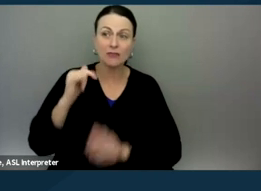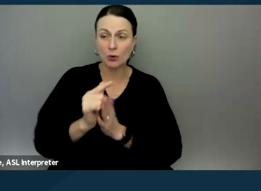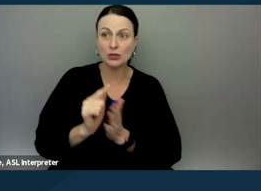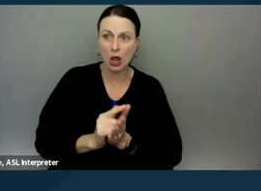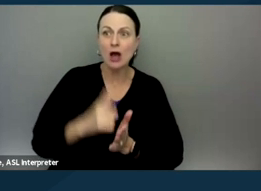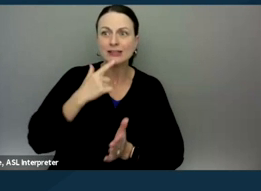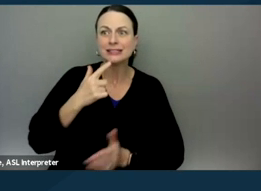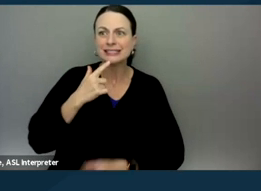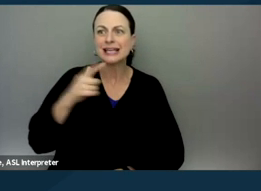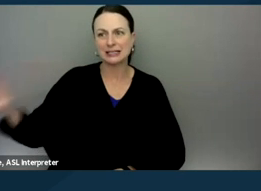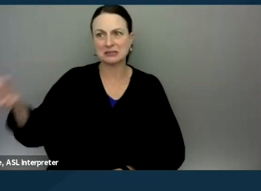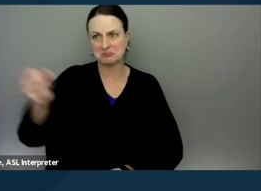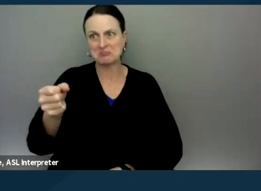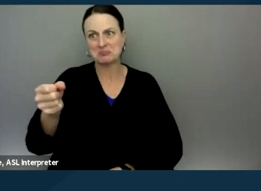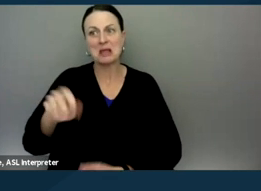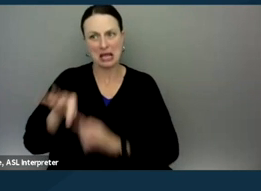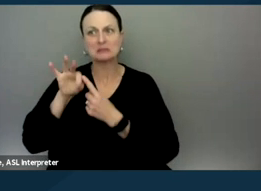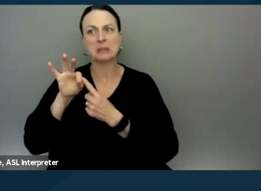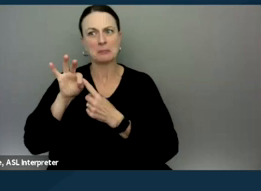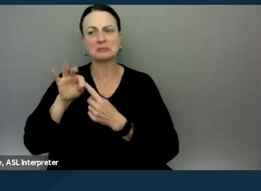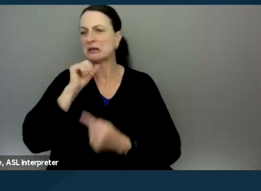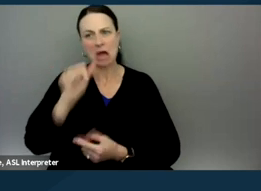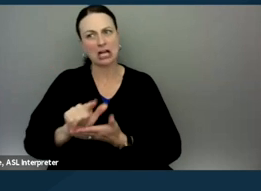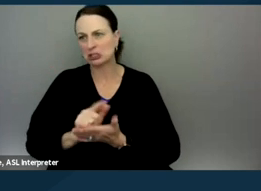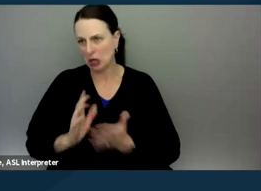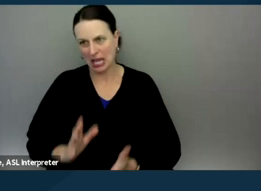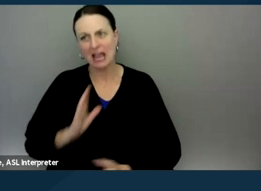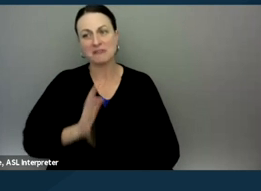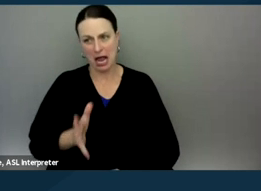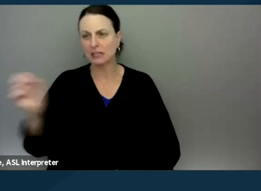the exception for non-attorneys to represent